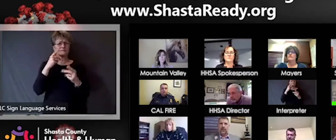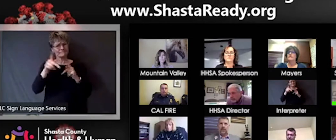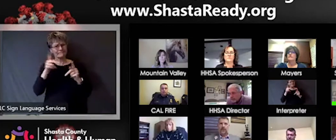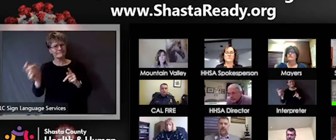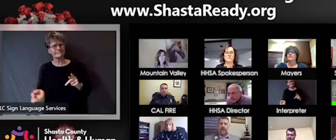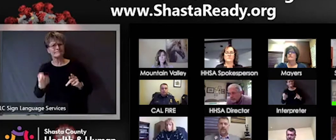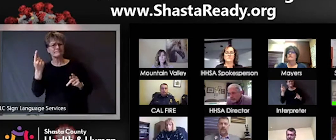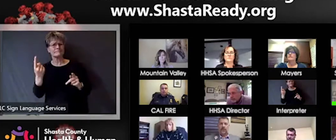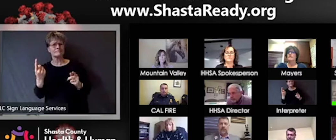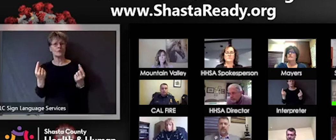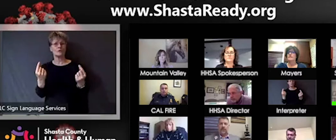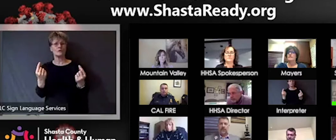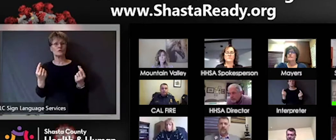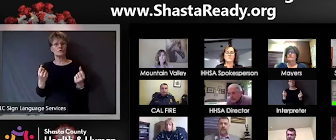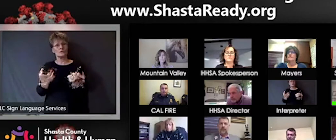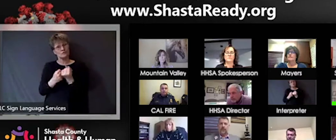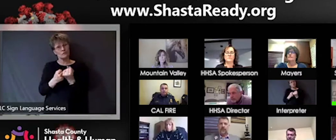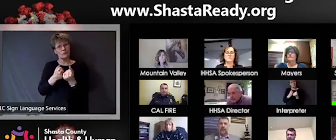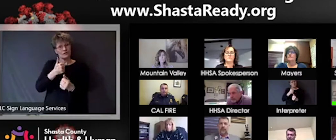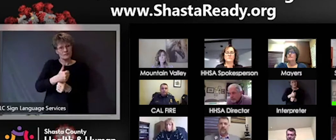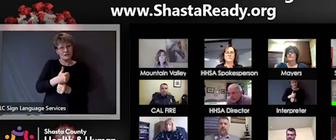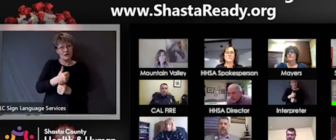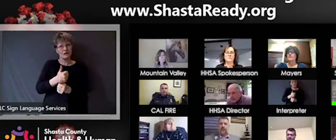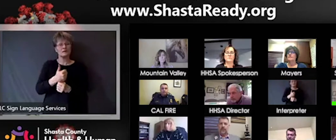themselves in their individual situations to keep themselves